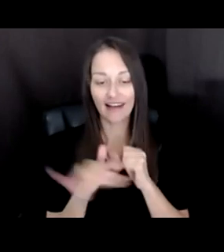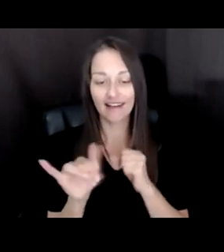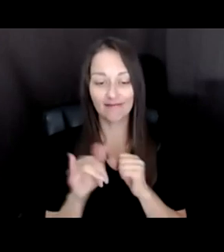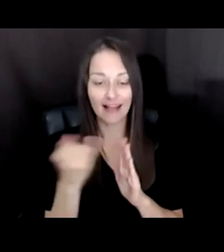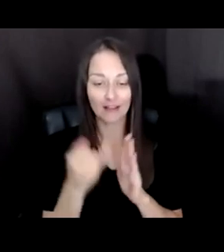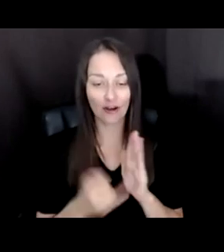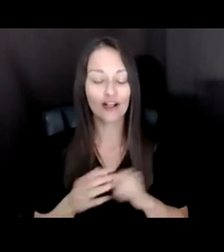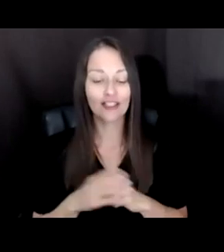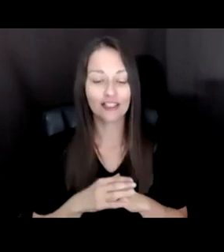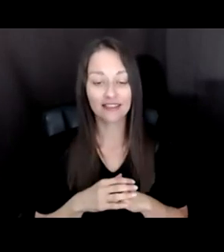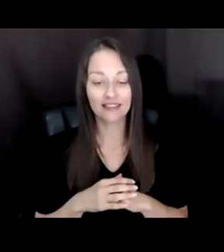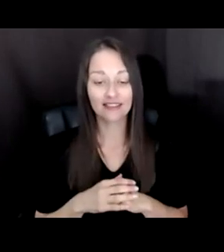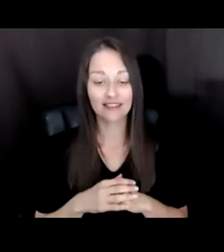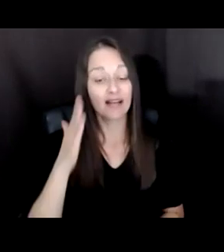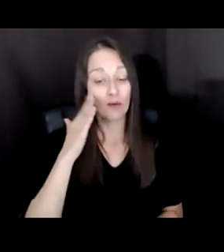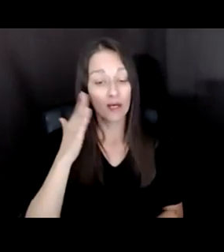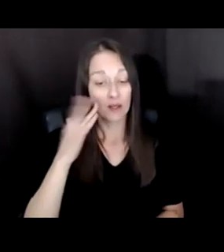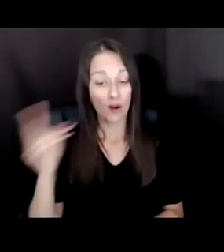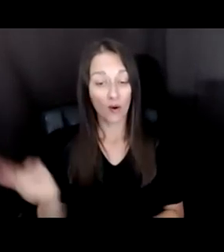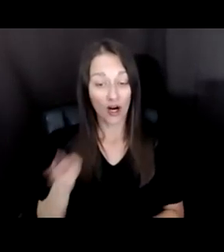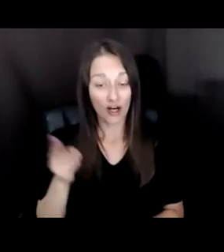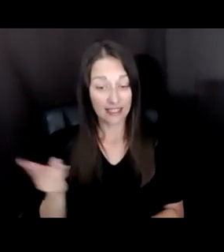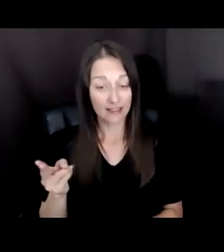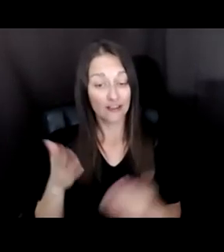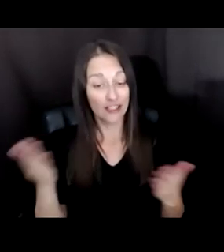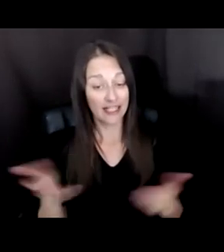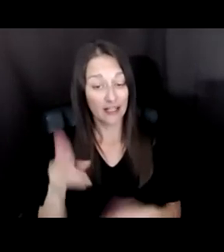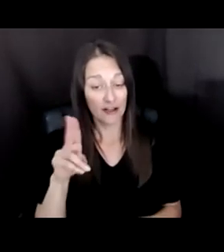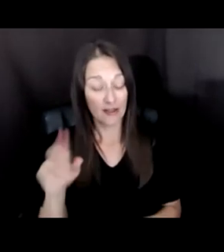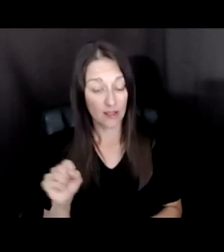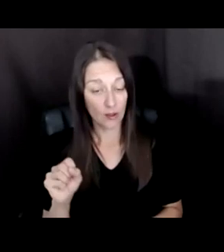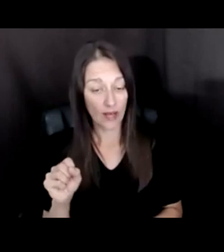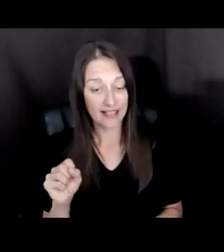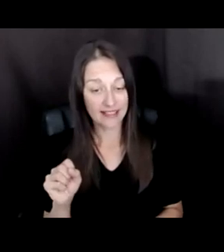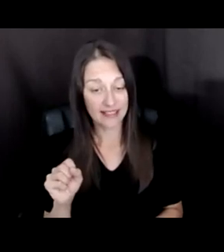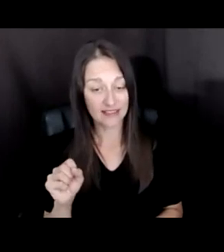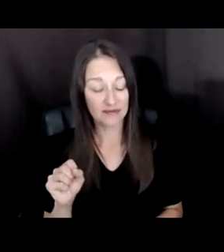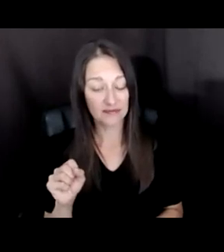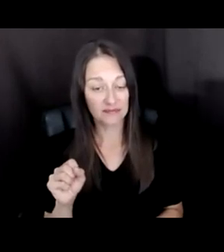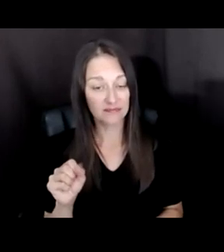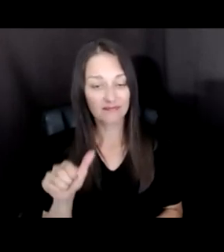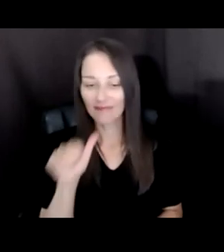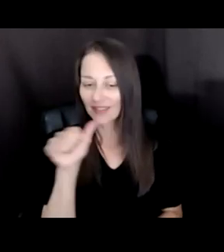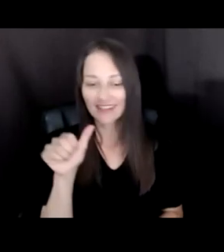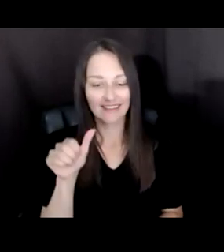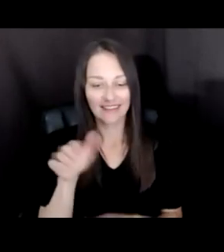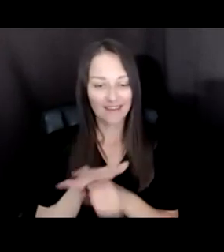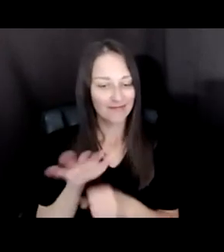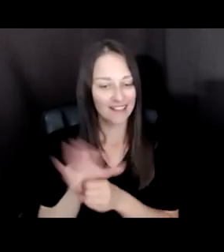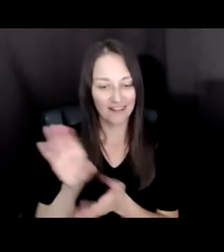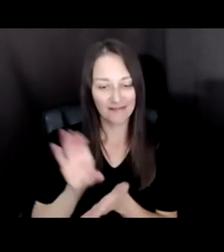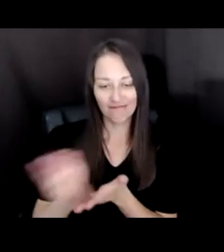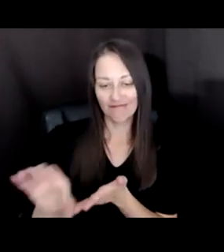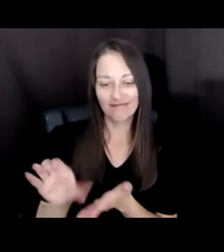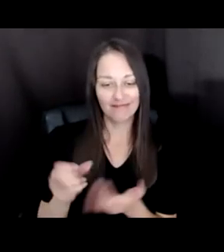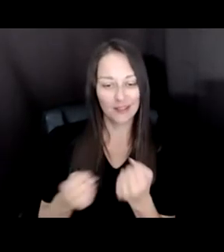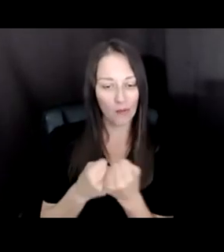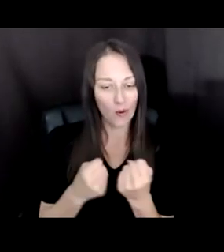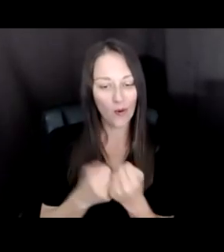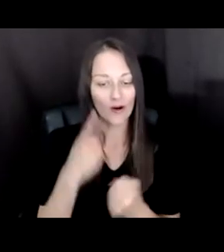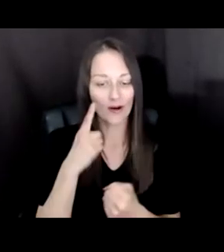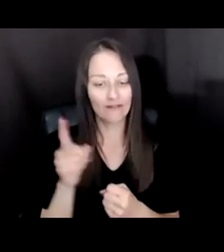IN THE UNITED STATES THERE'S BEEN AN UNDER CAPITALIZATION OF CREATORS AND ENTITIES THAT ARE